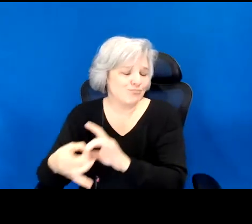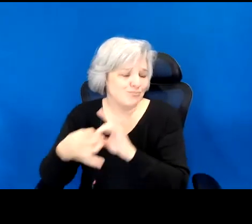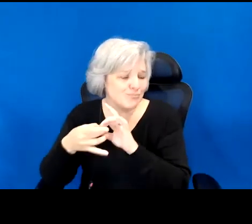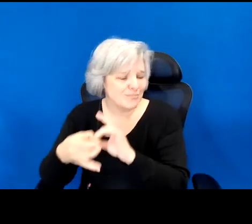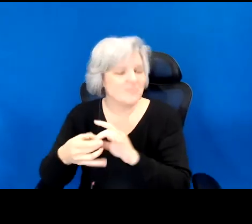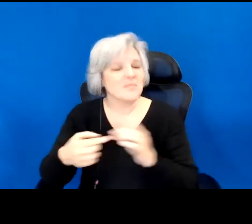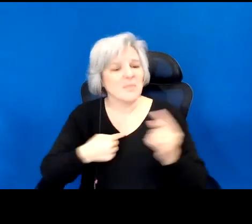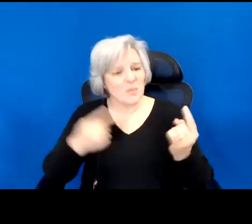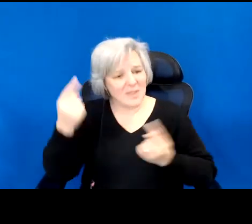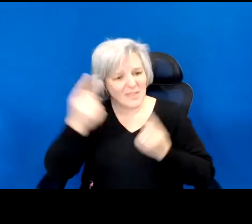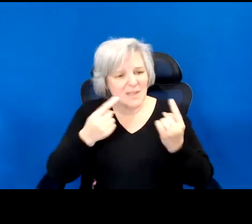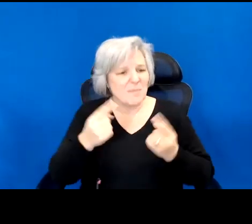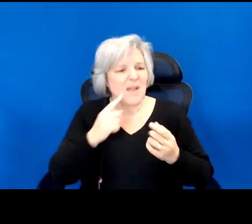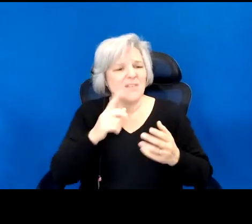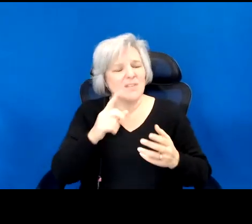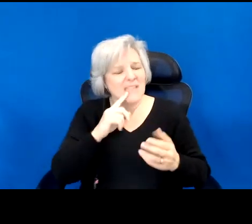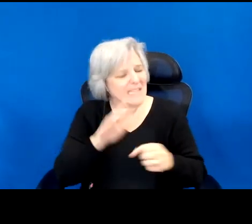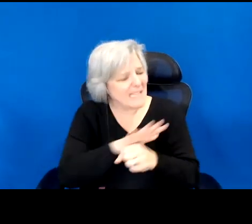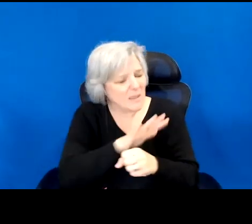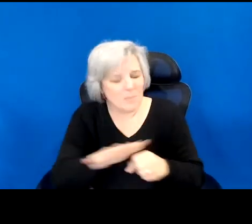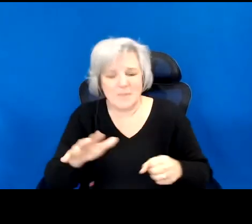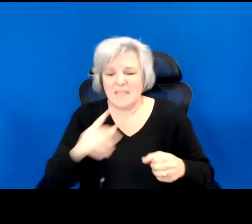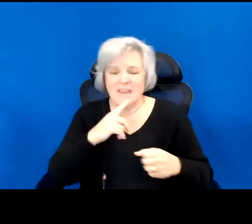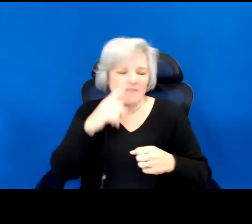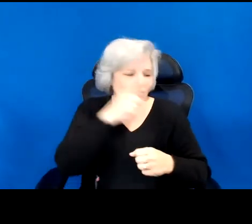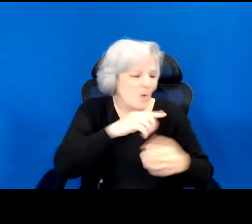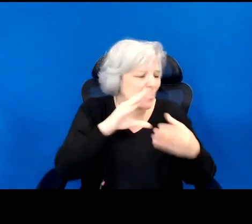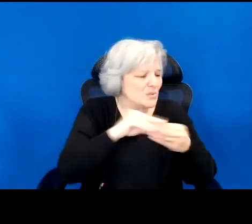incomplete, and sometimes even false stories of our past.